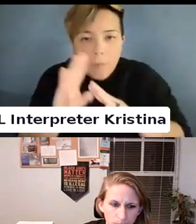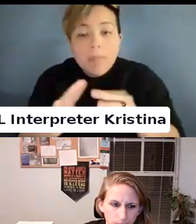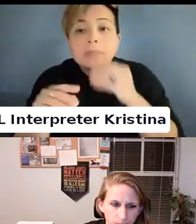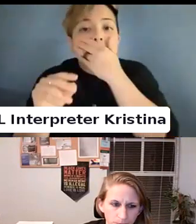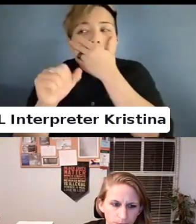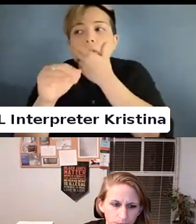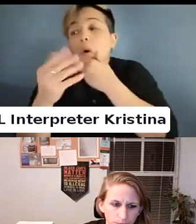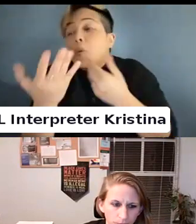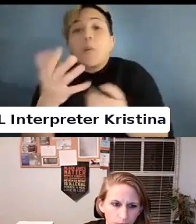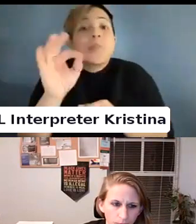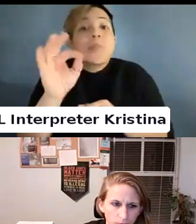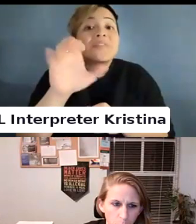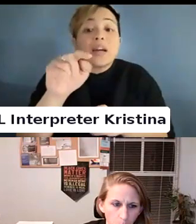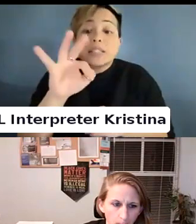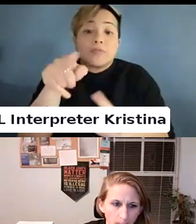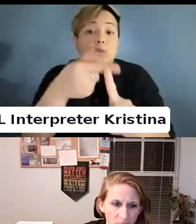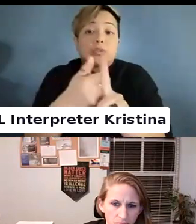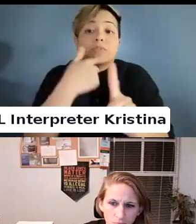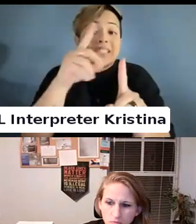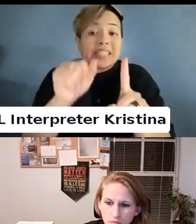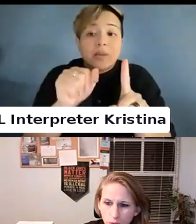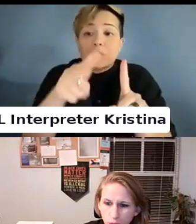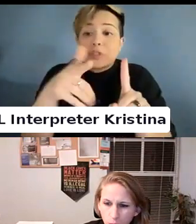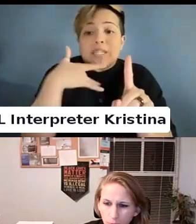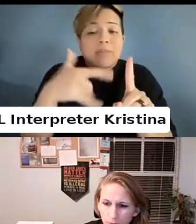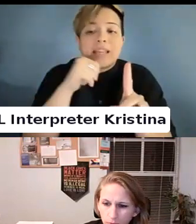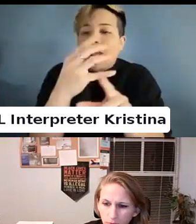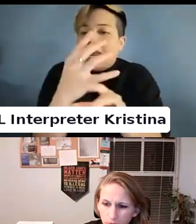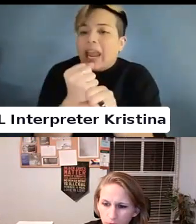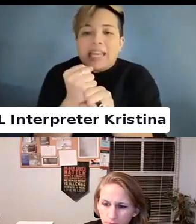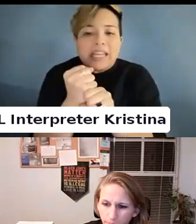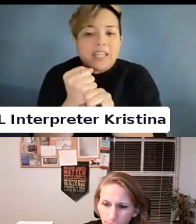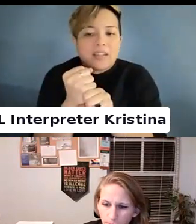The fact that if you are disabled. You are typically not getting. As you age.